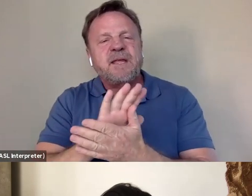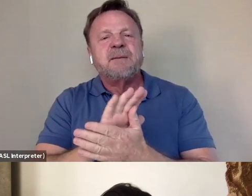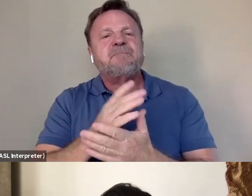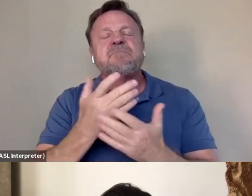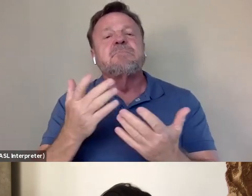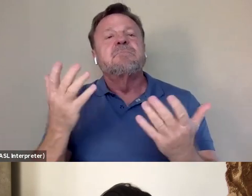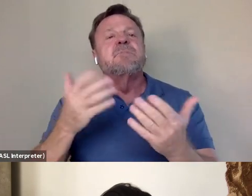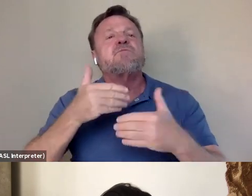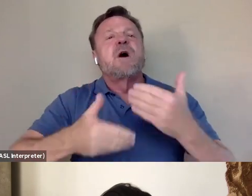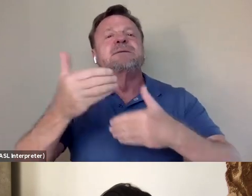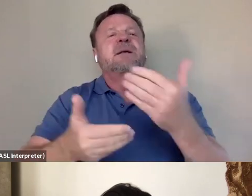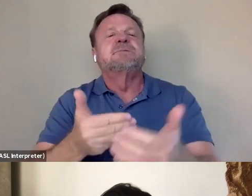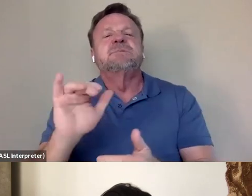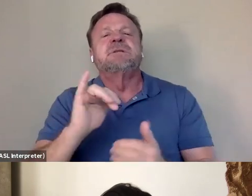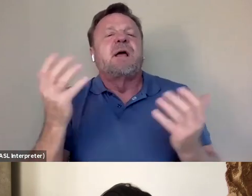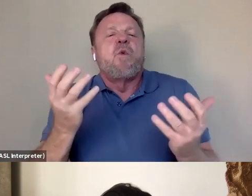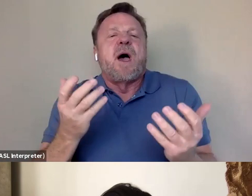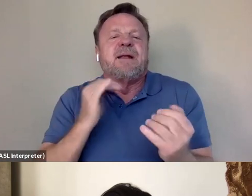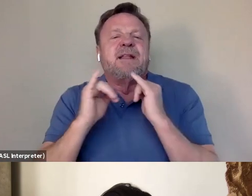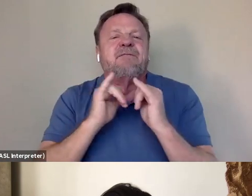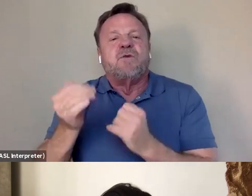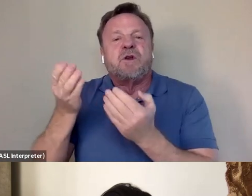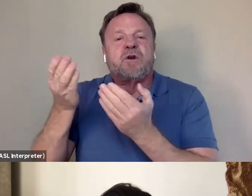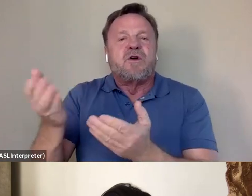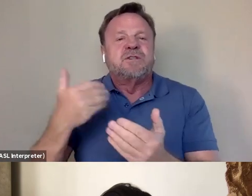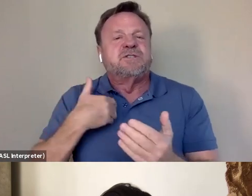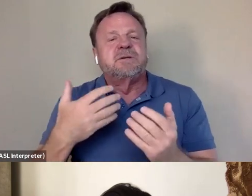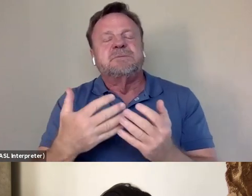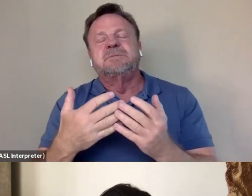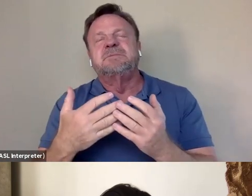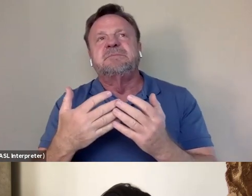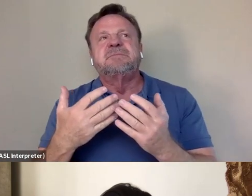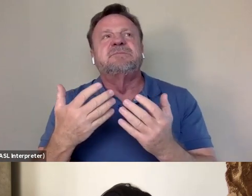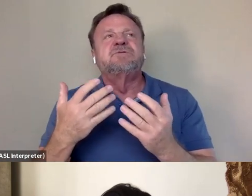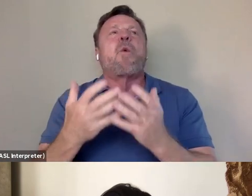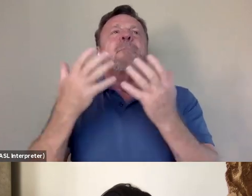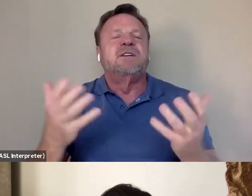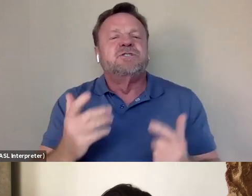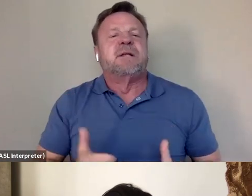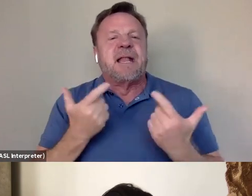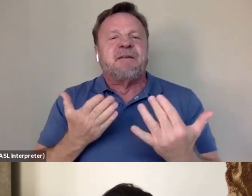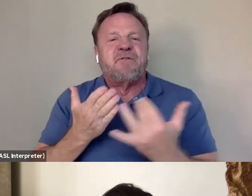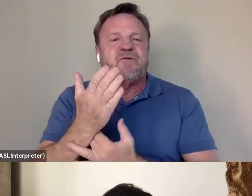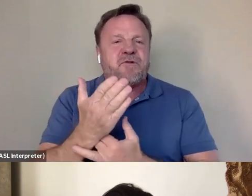of interviewing somebody like this, who's got so much that she sort of lived through in terms of her father's legacy.